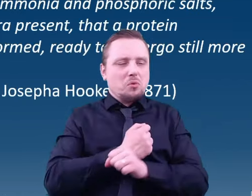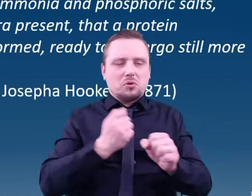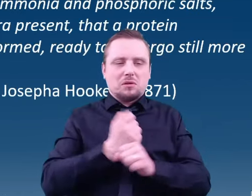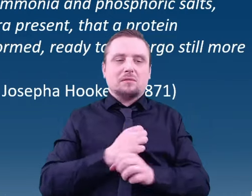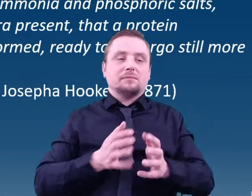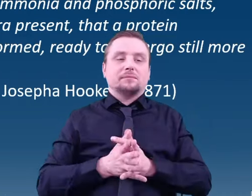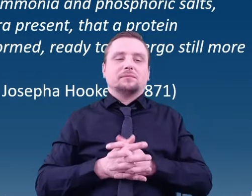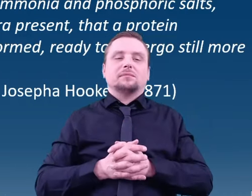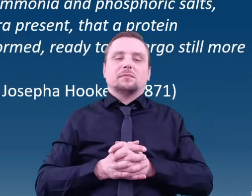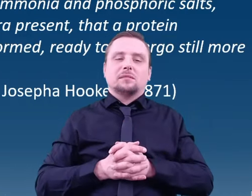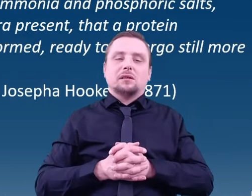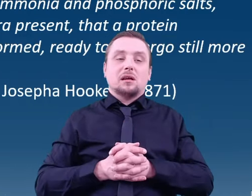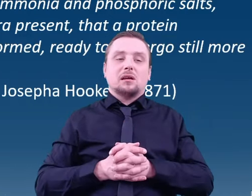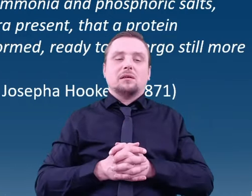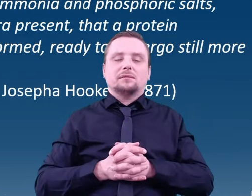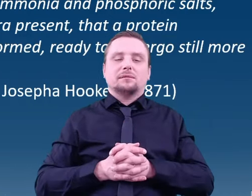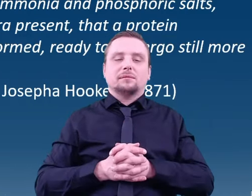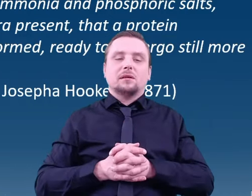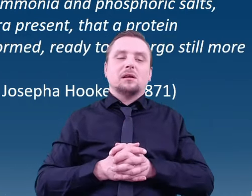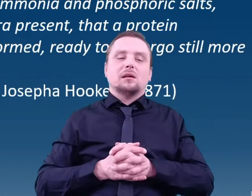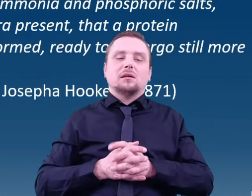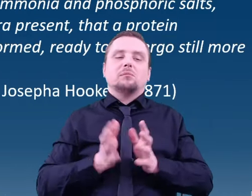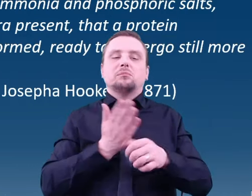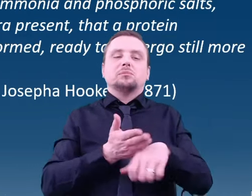during the early stages of the Earth's history,